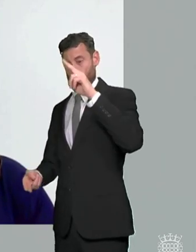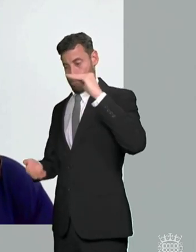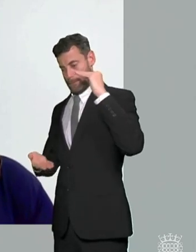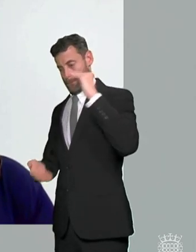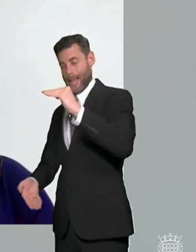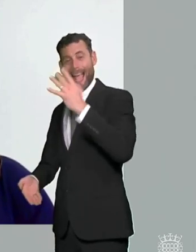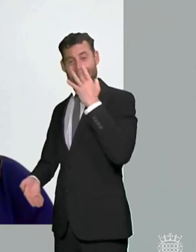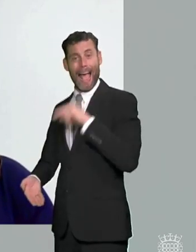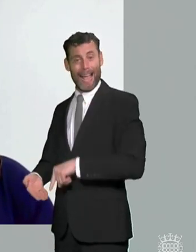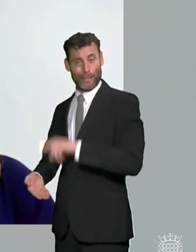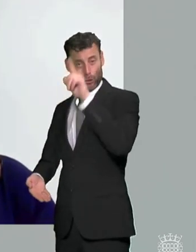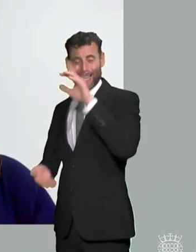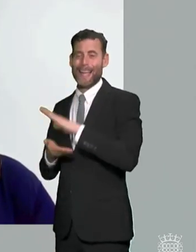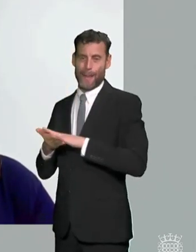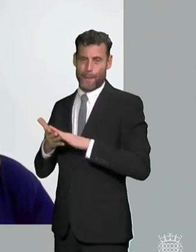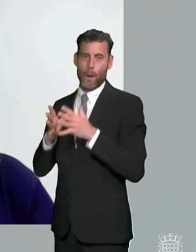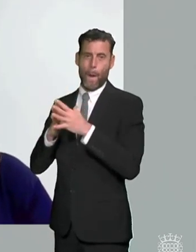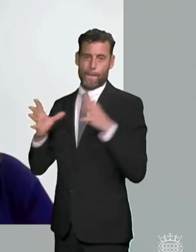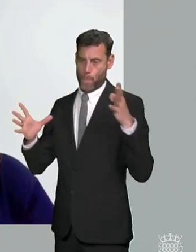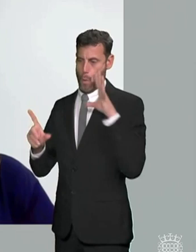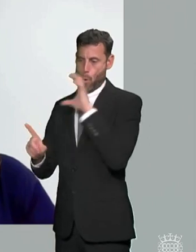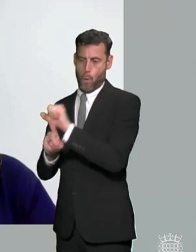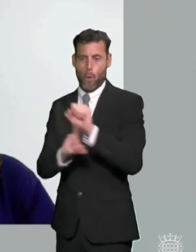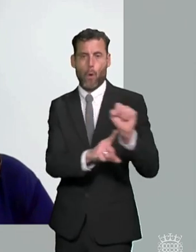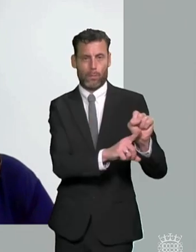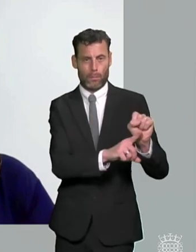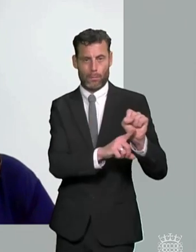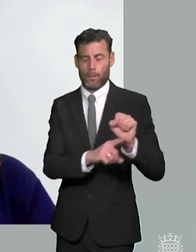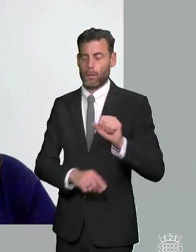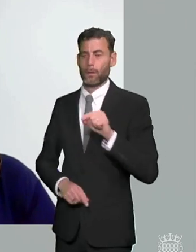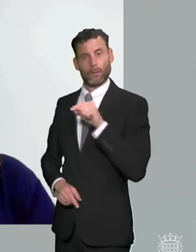with special educational needs protected by the legal framework and therefore qualifying for